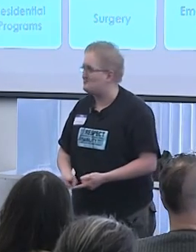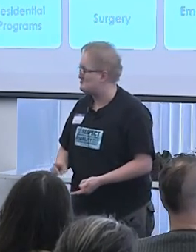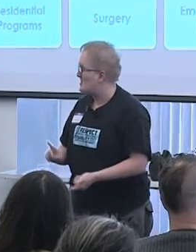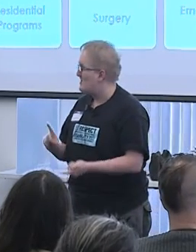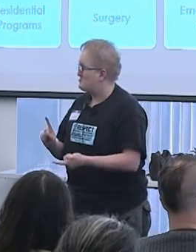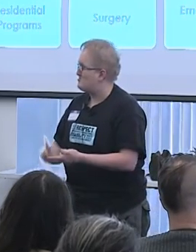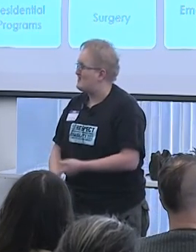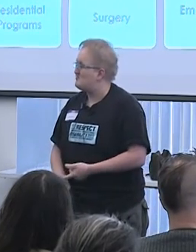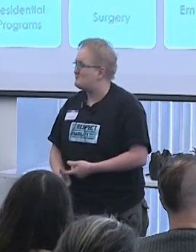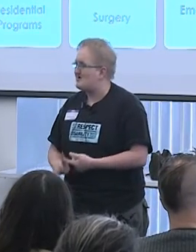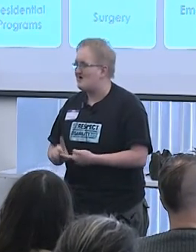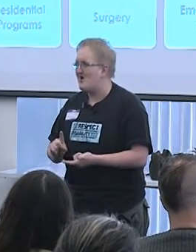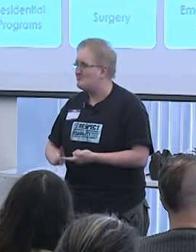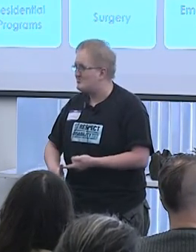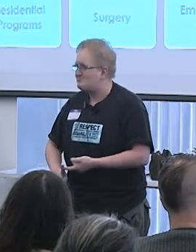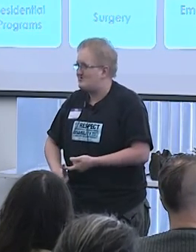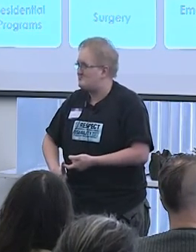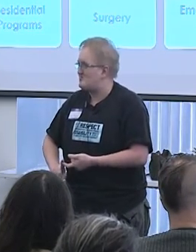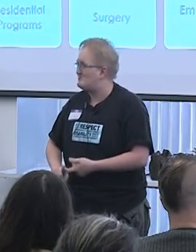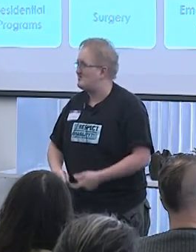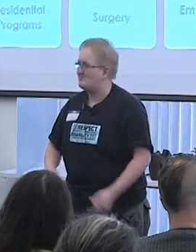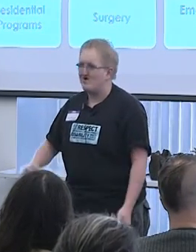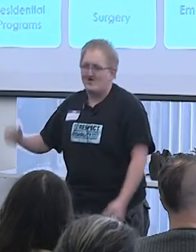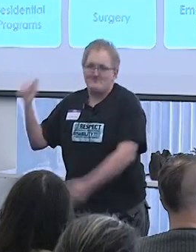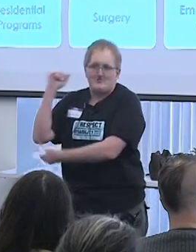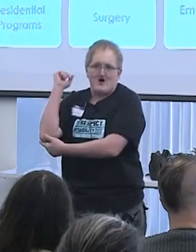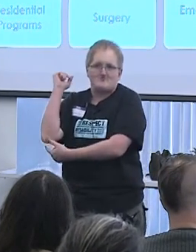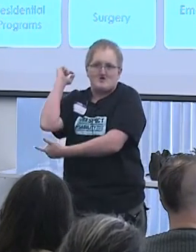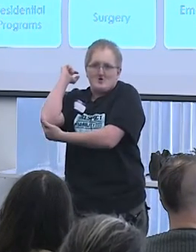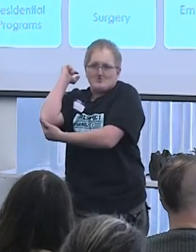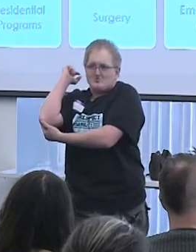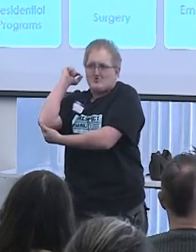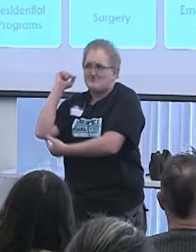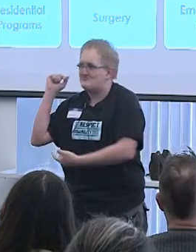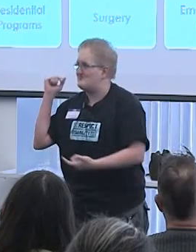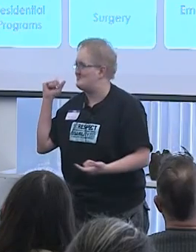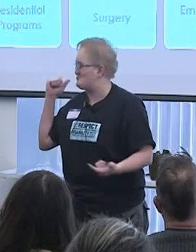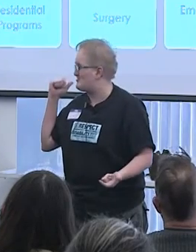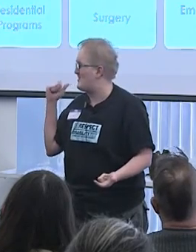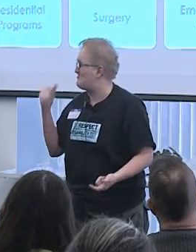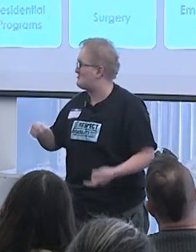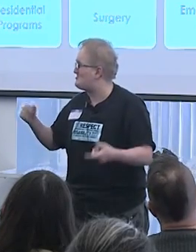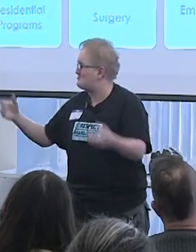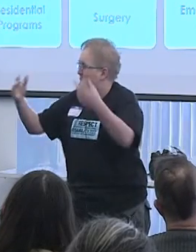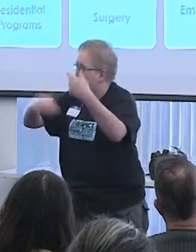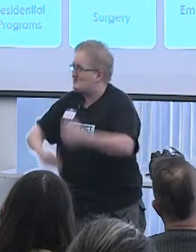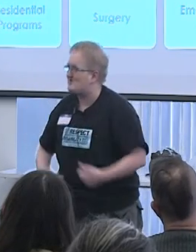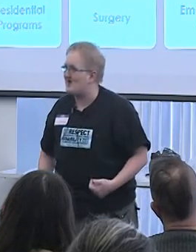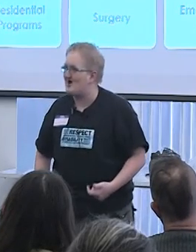trans elbow syndrome, if you have an elbow problem and you're trans they'll attribute it to that